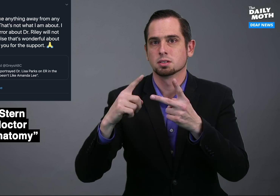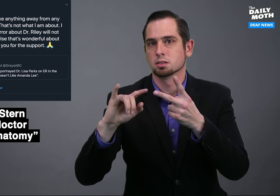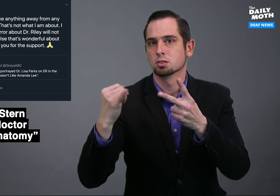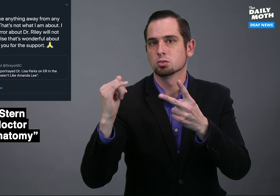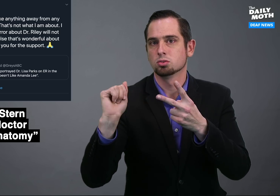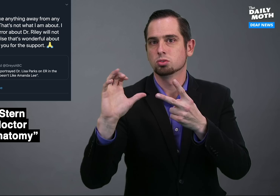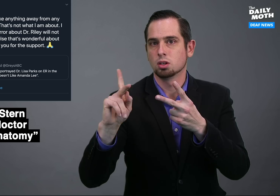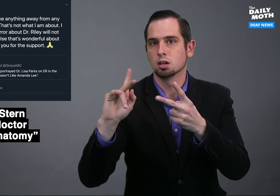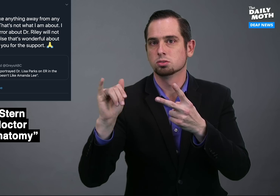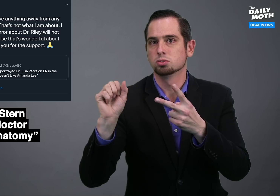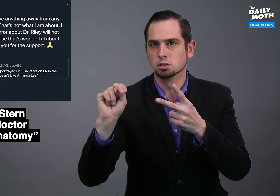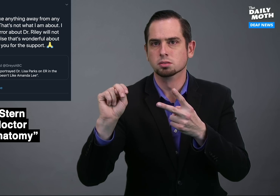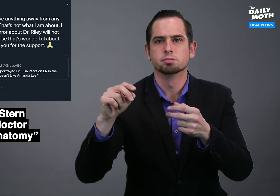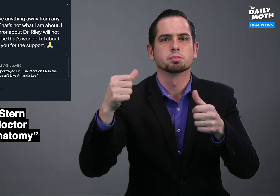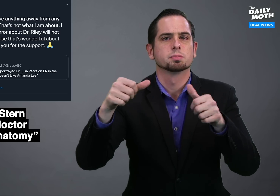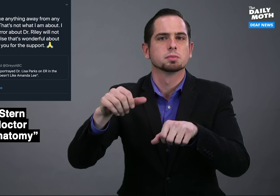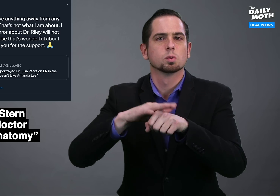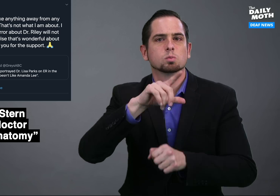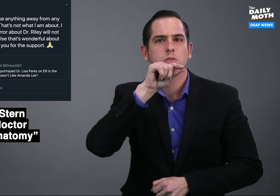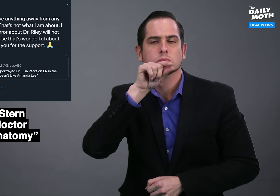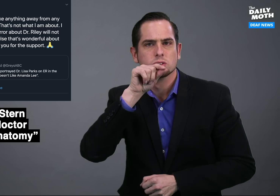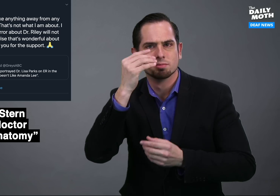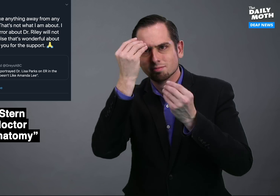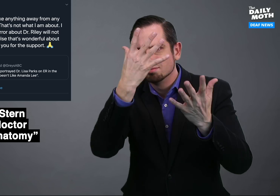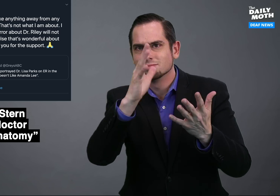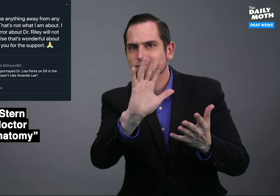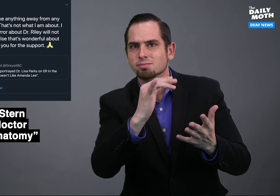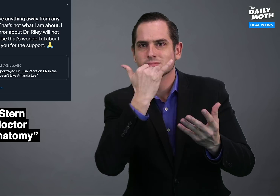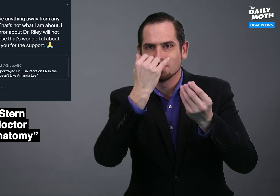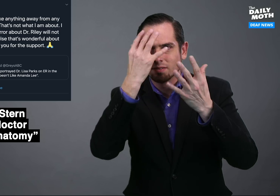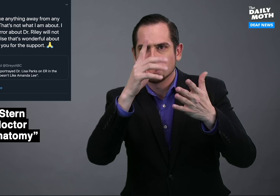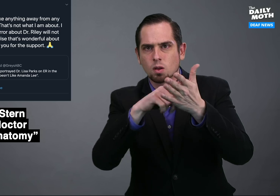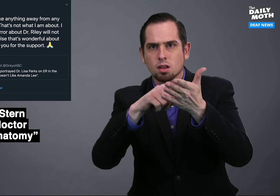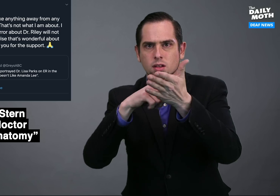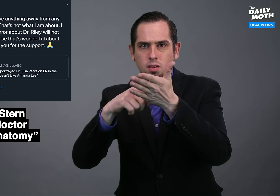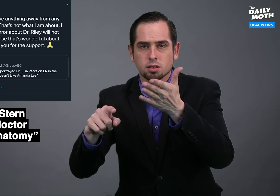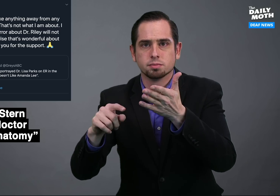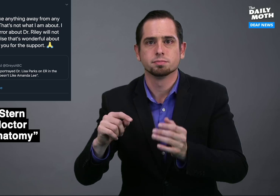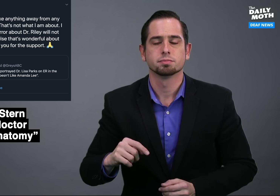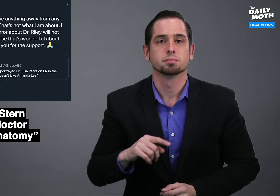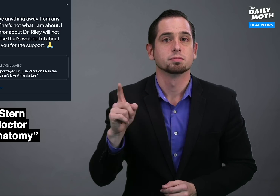Jack Jason took to Twitter to make the corrections.